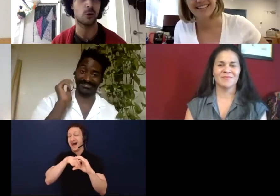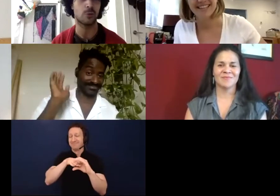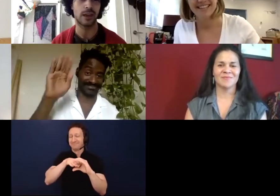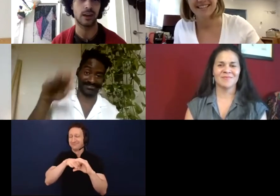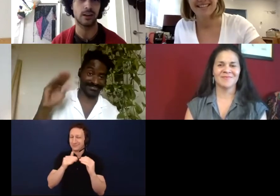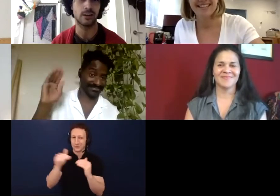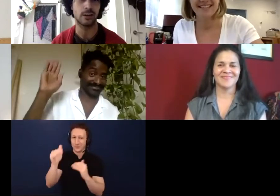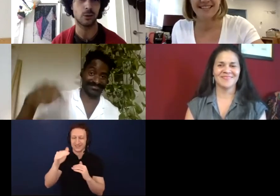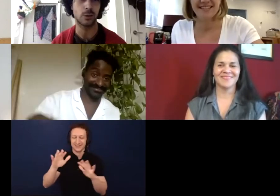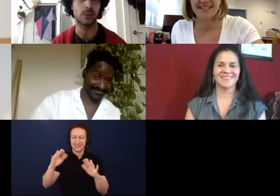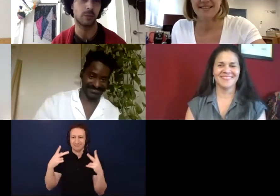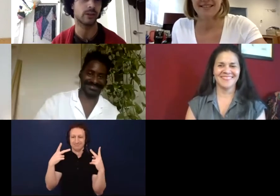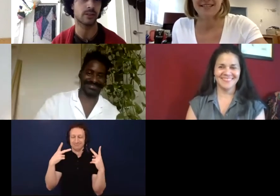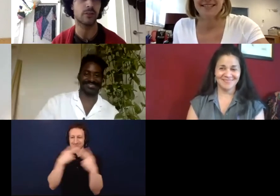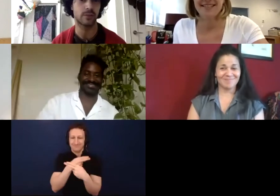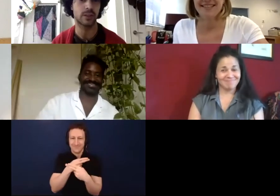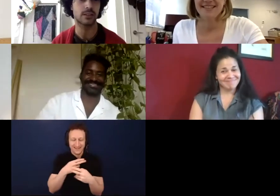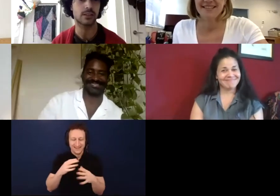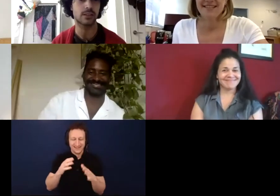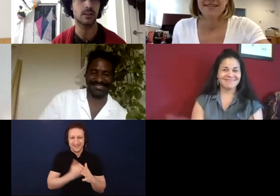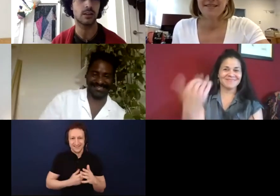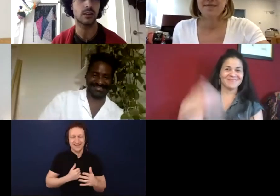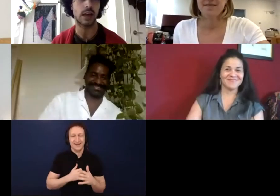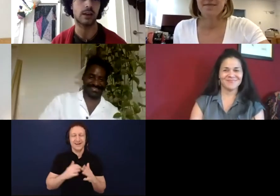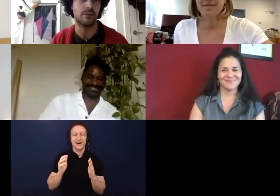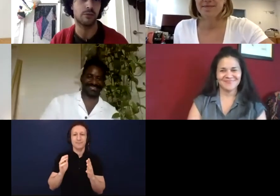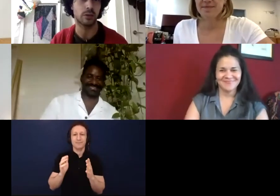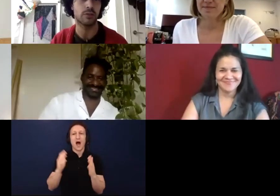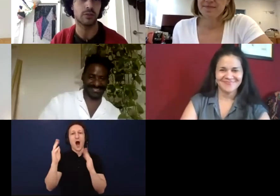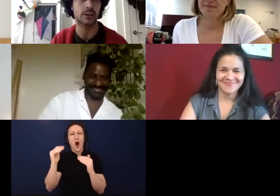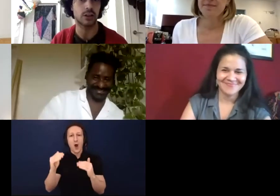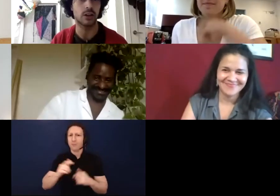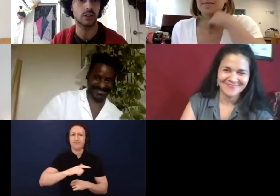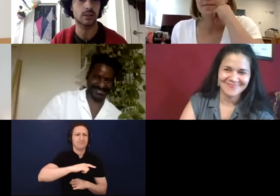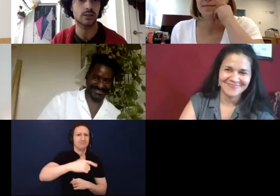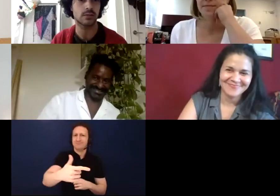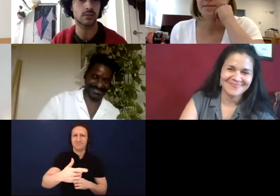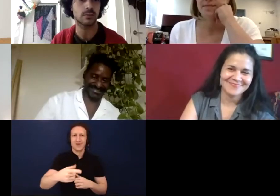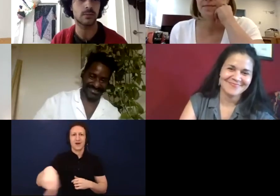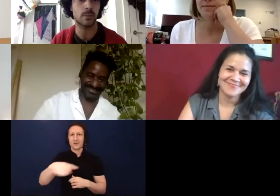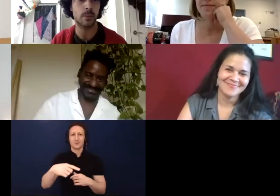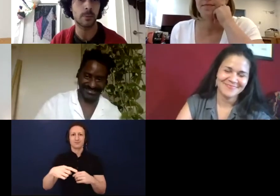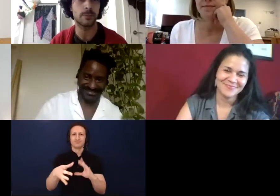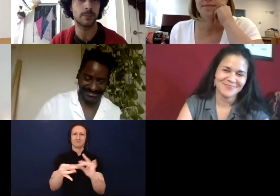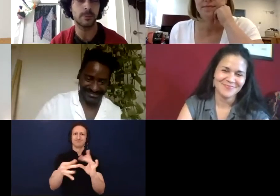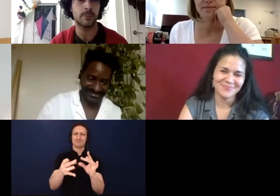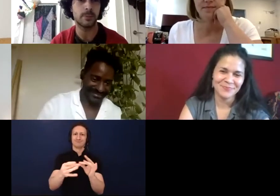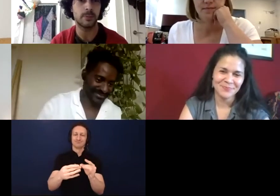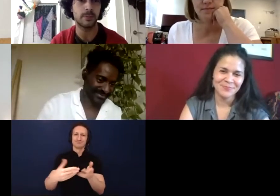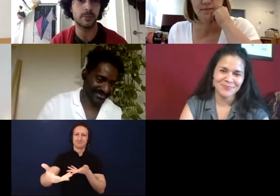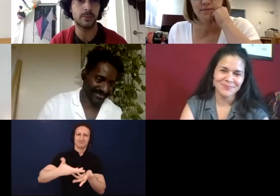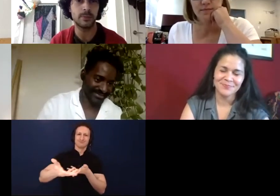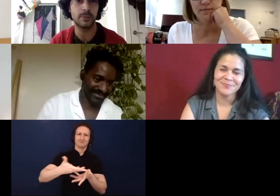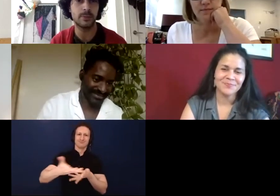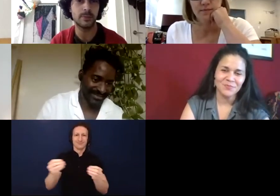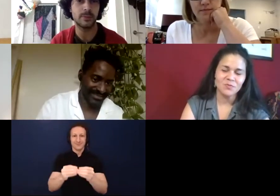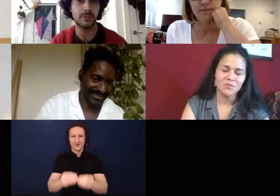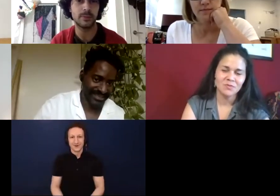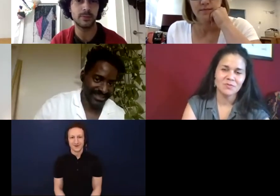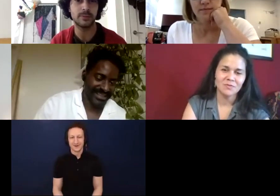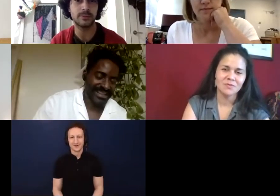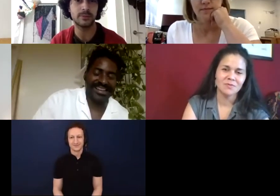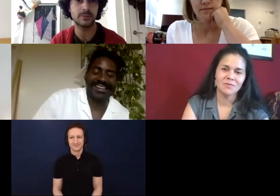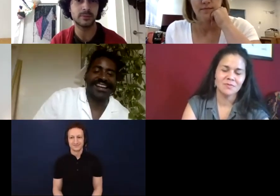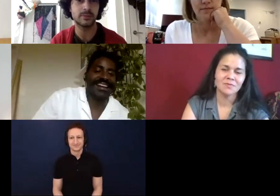that you know we can build off of this and have real reflection on this.